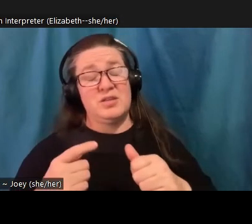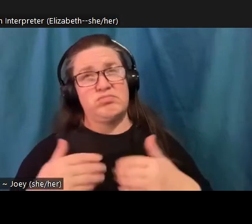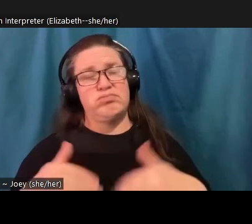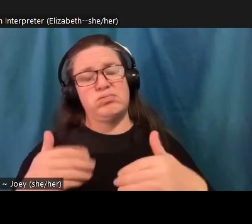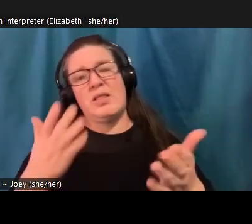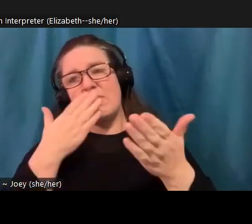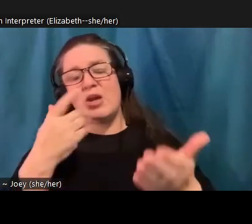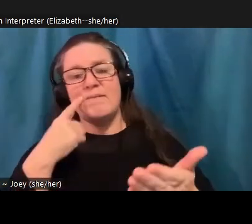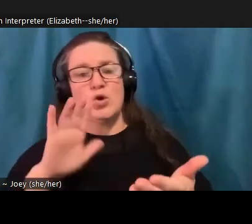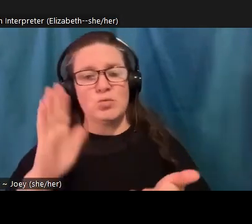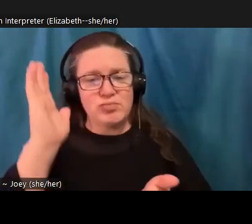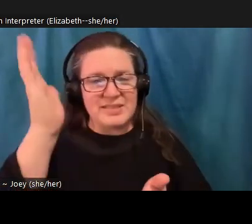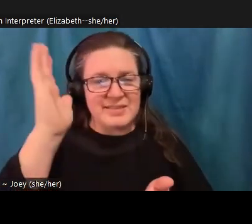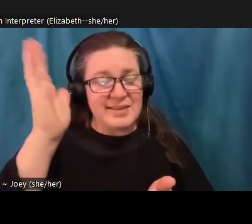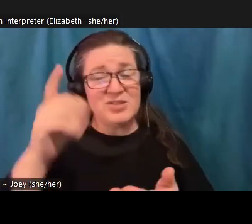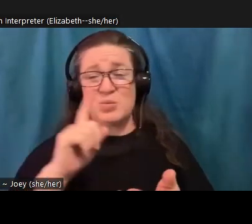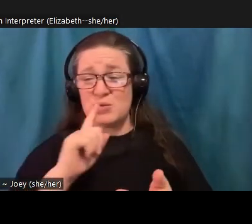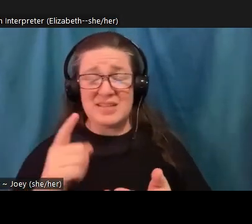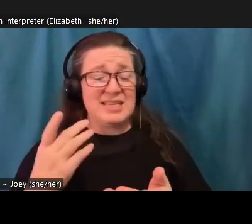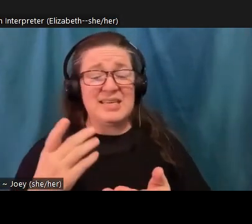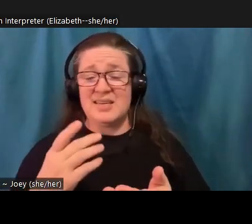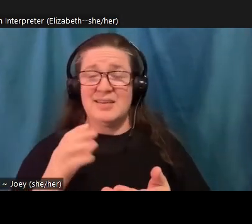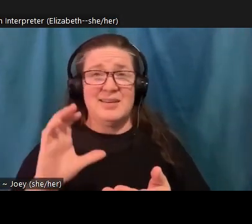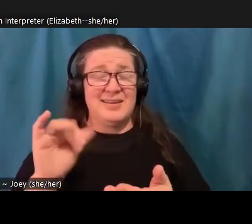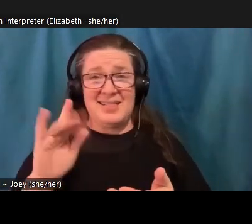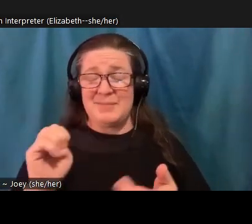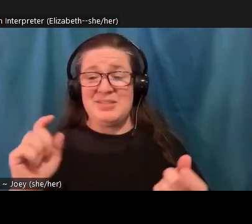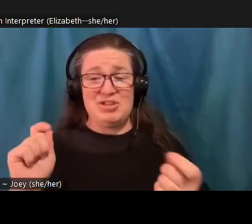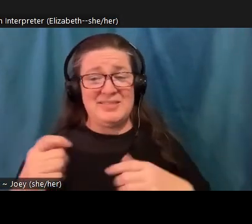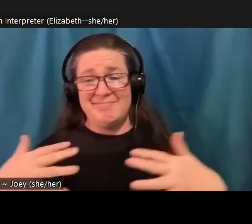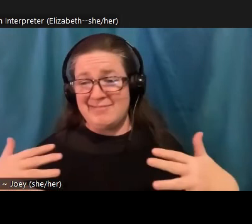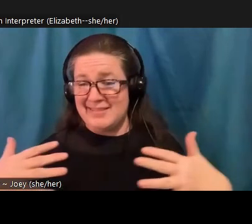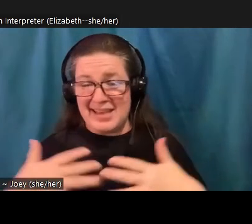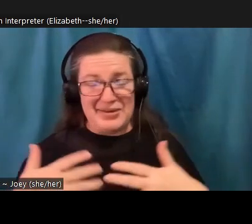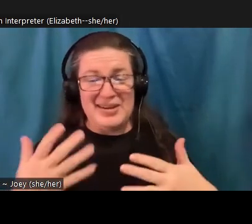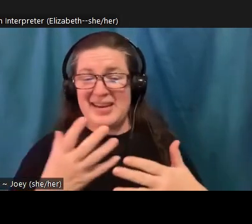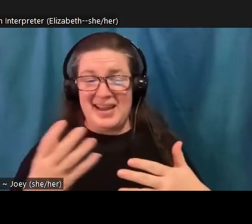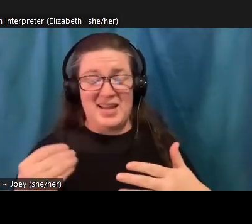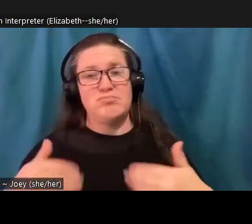engage with. spoke to me a lot. And I wanted to ask if you had